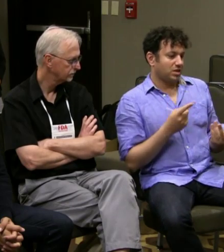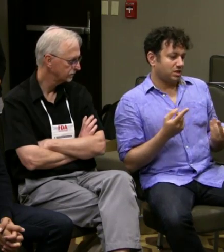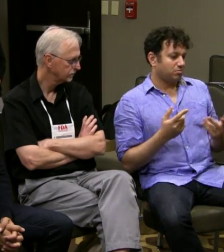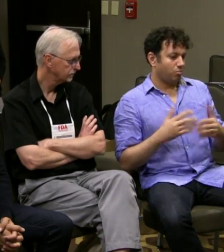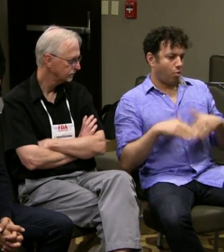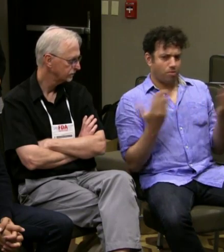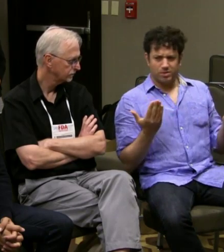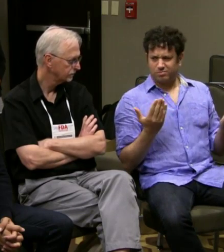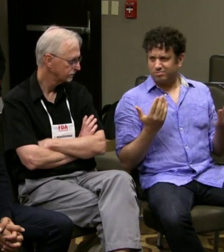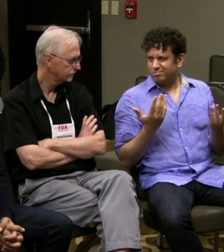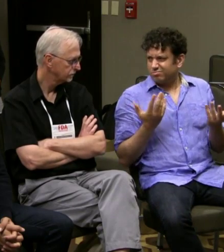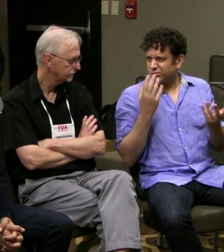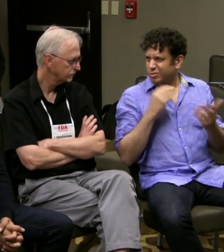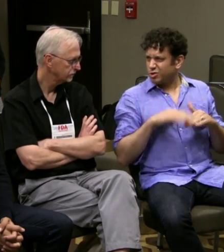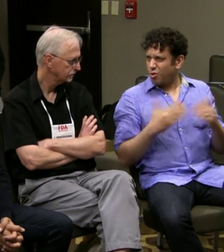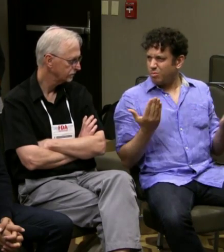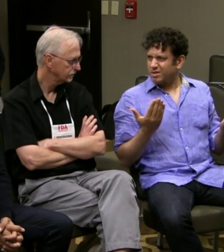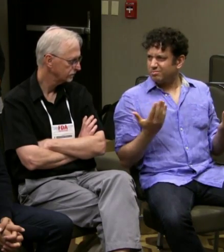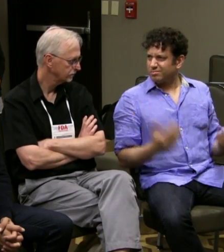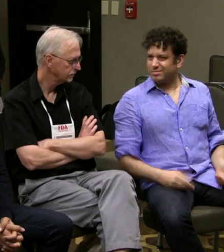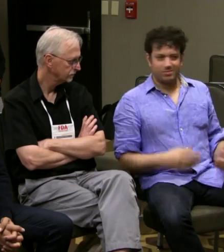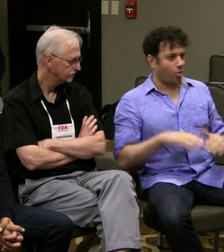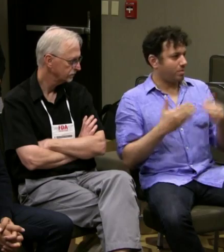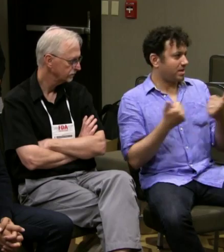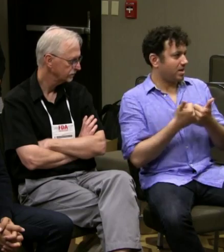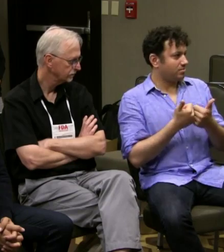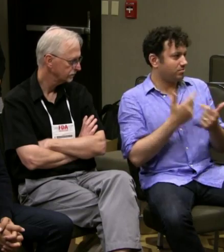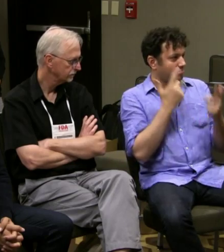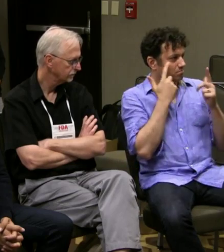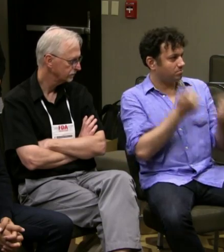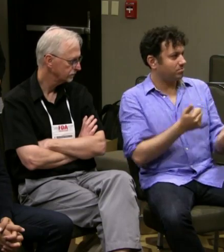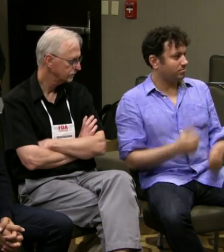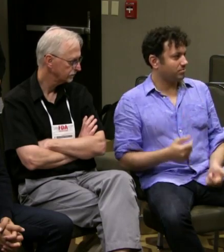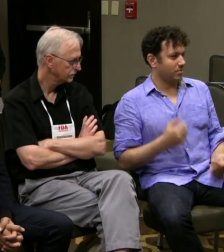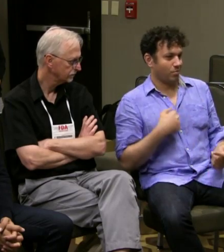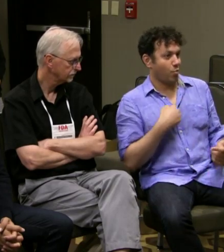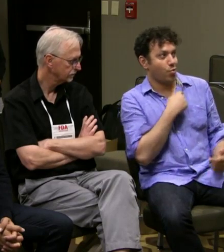You can make an artistic choice not to. It's an open game, right?